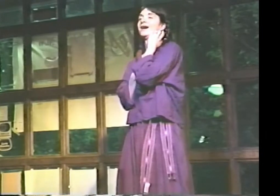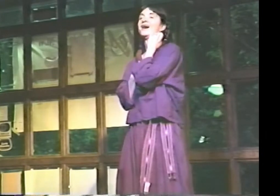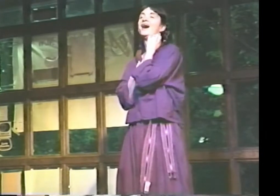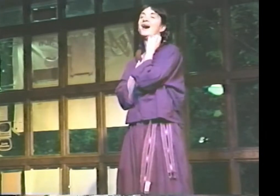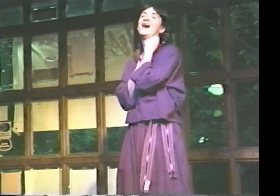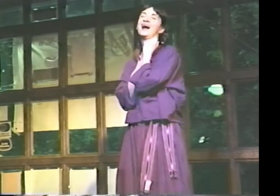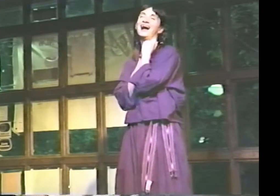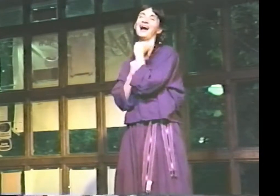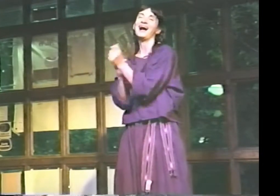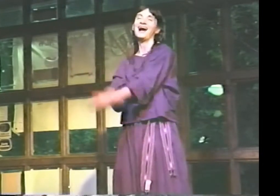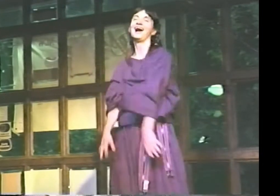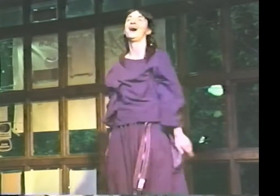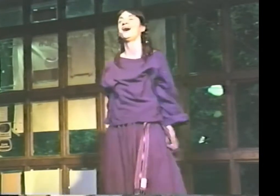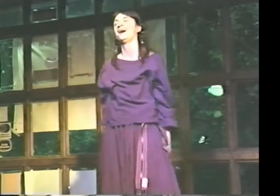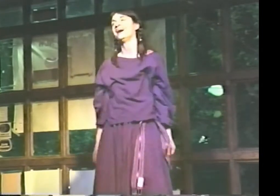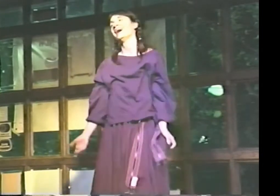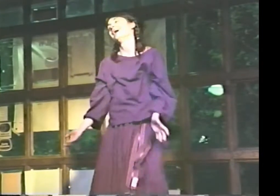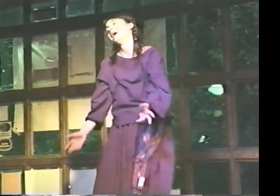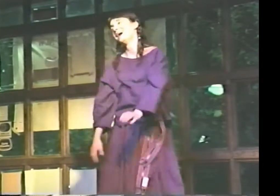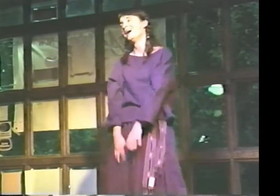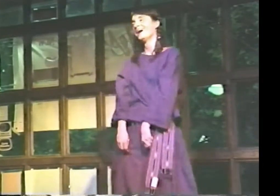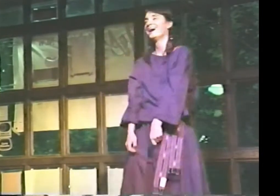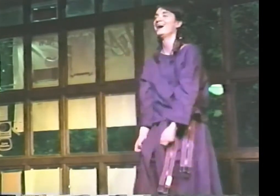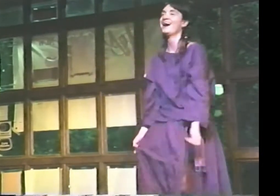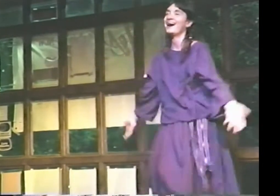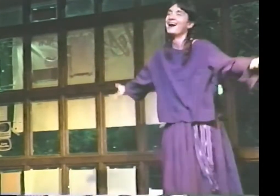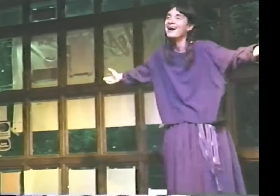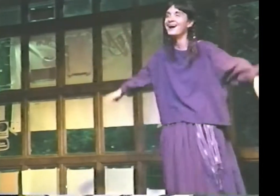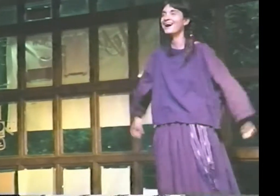[CHUCKLES SHEEPISHLY] YES, THAT'S WHAT I DID.